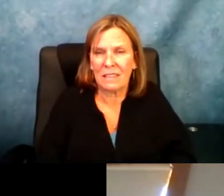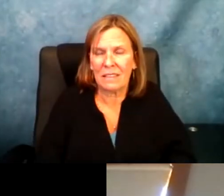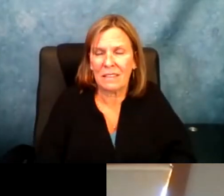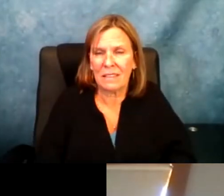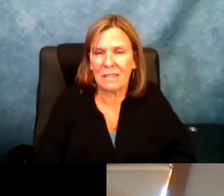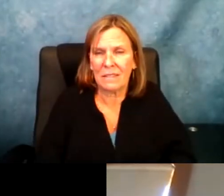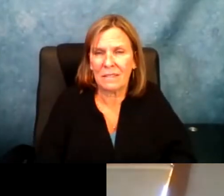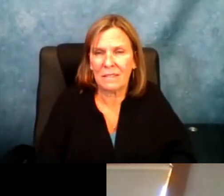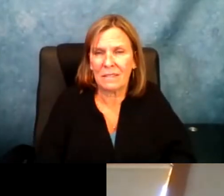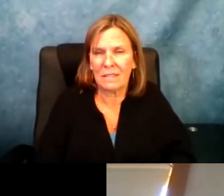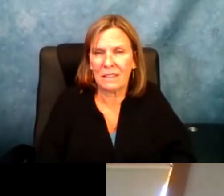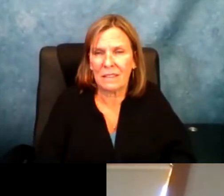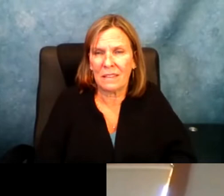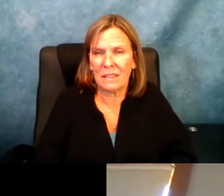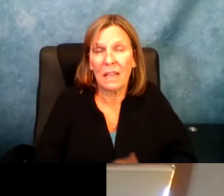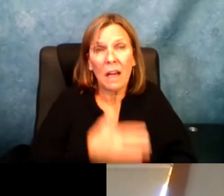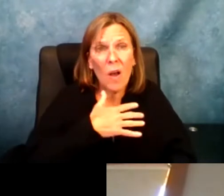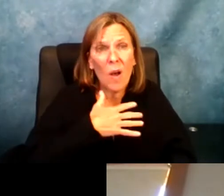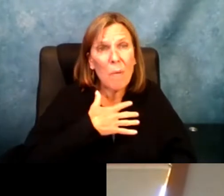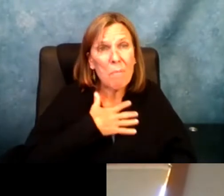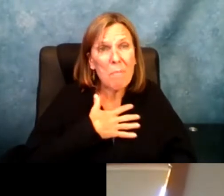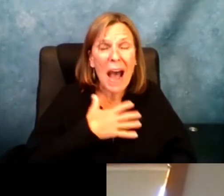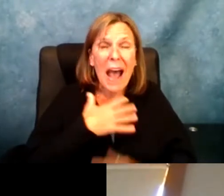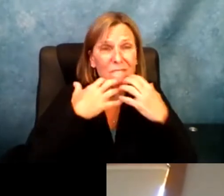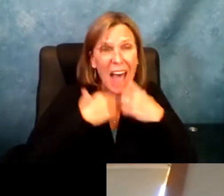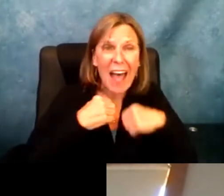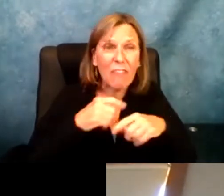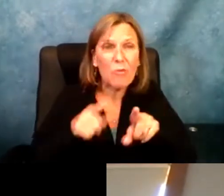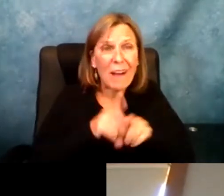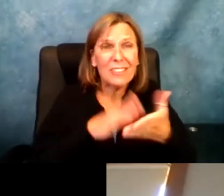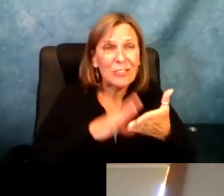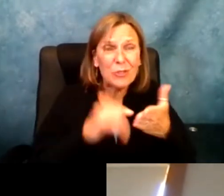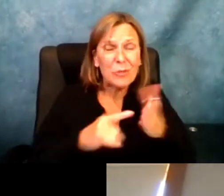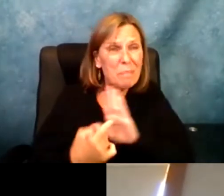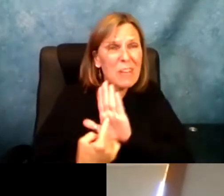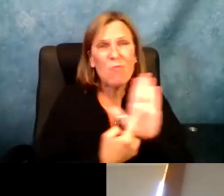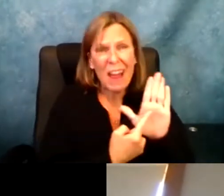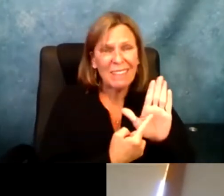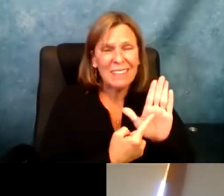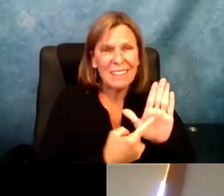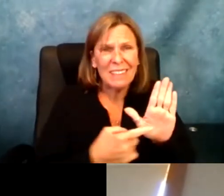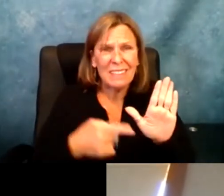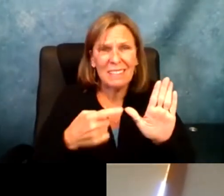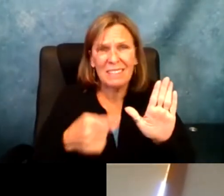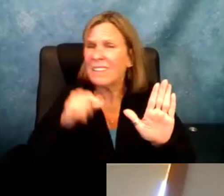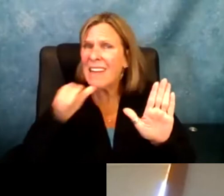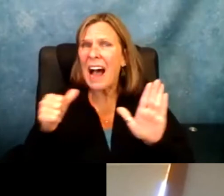be put being represented as my value as